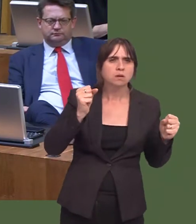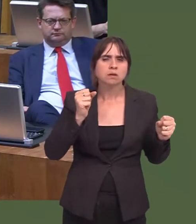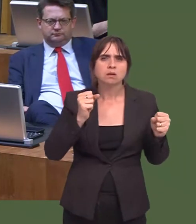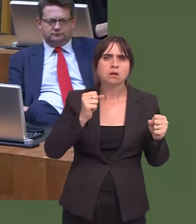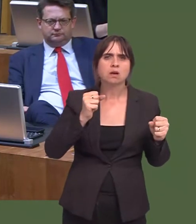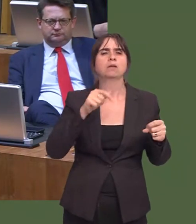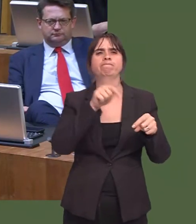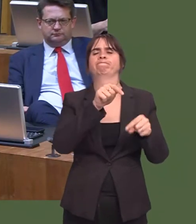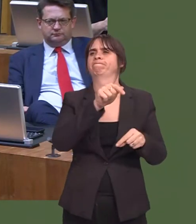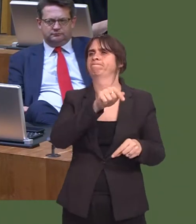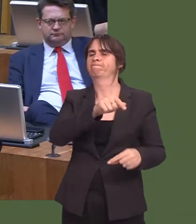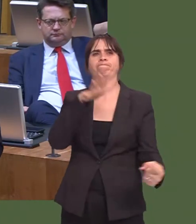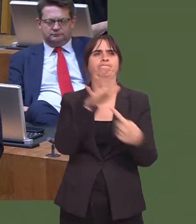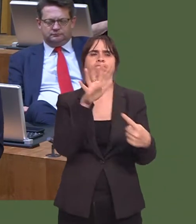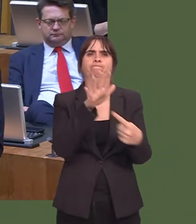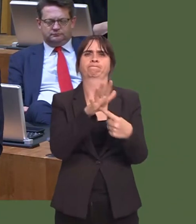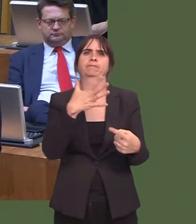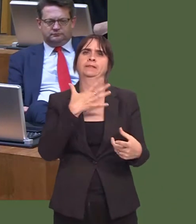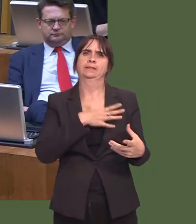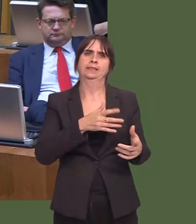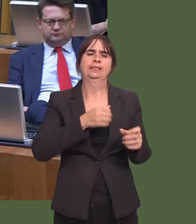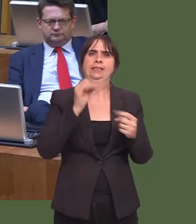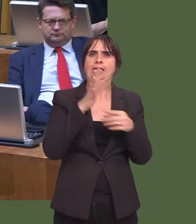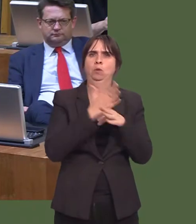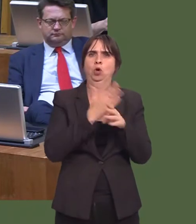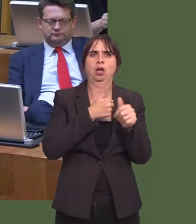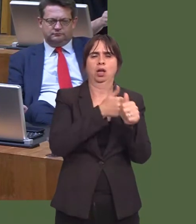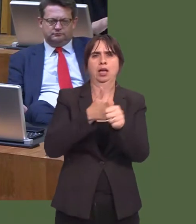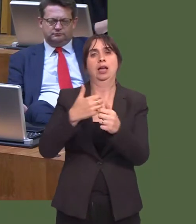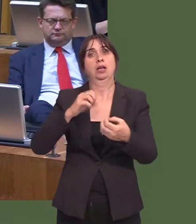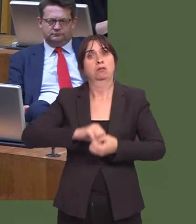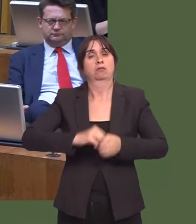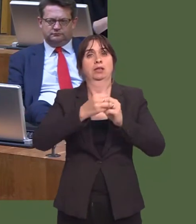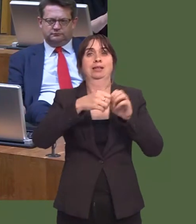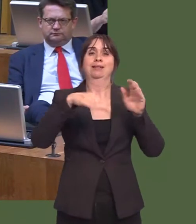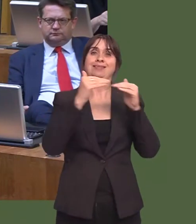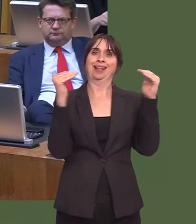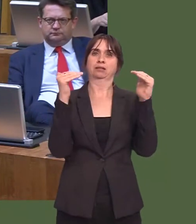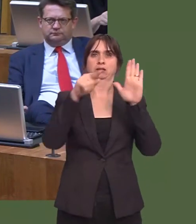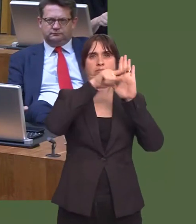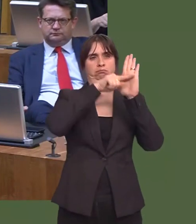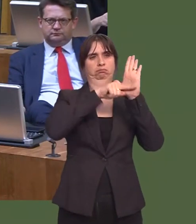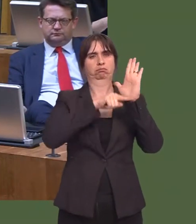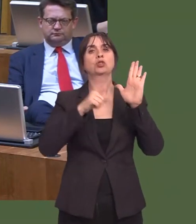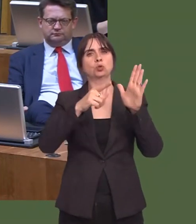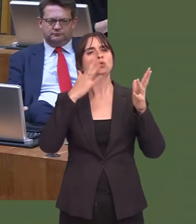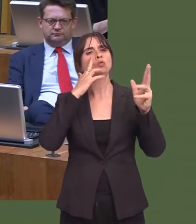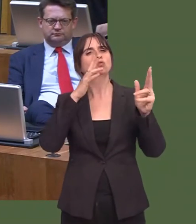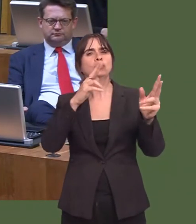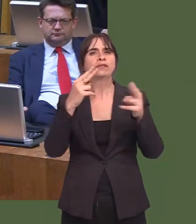As such, work is being undertaken currently to develop a set of standards and associated measures to review the progress that health boards and trusts are making in the provision